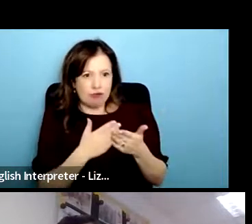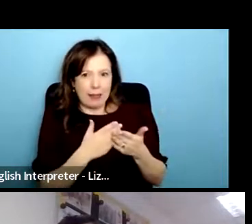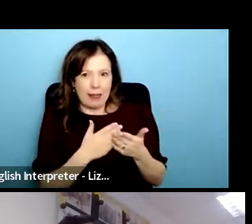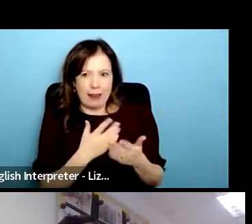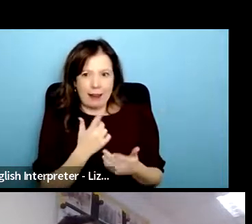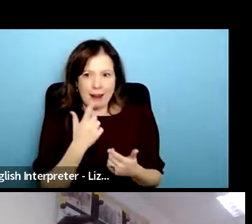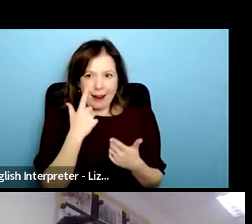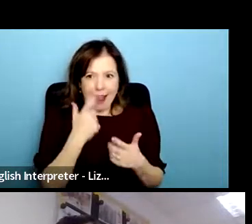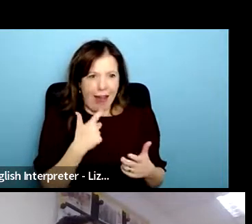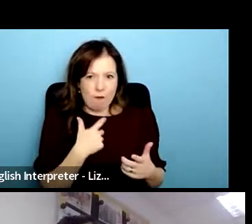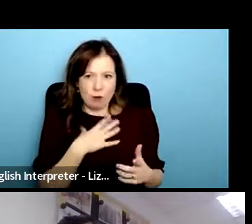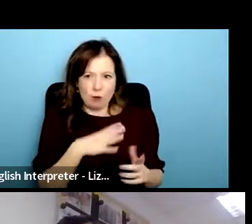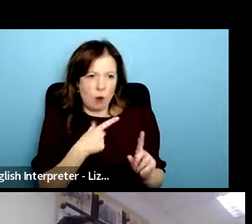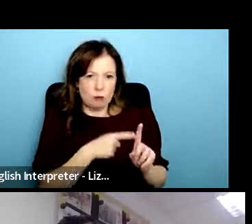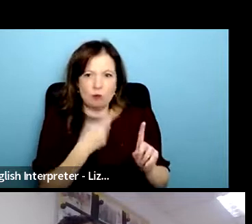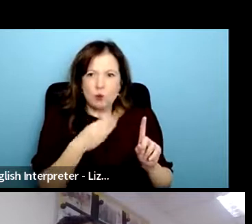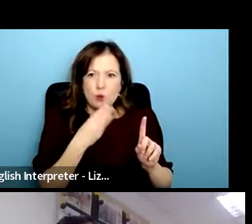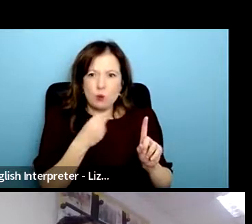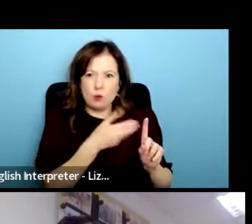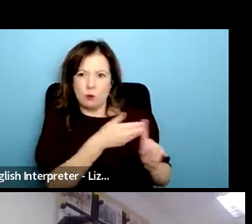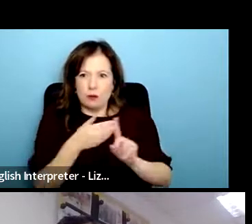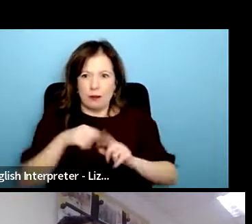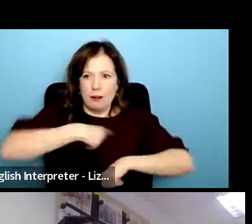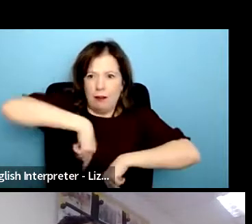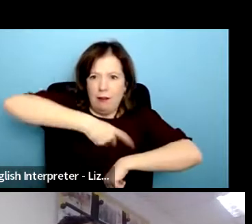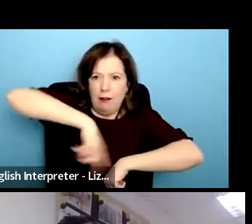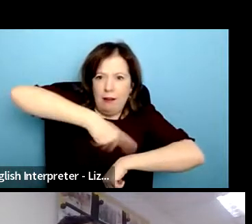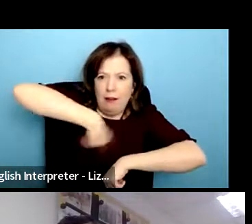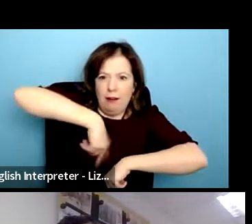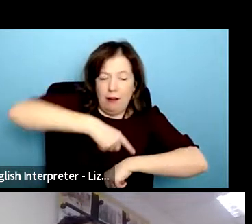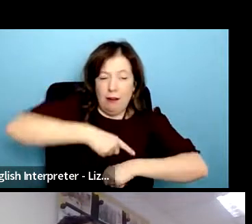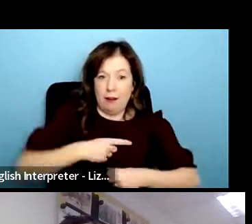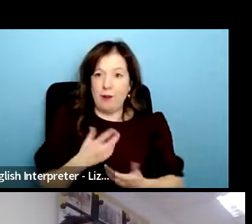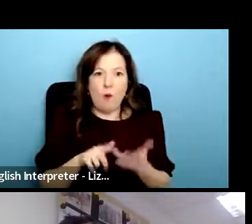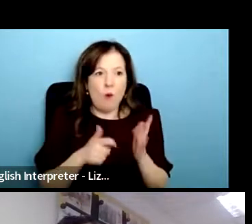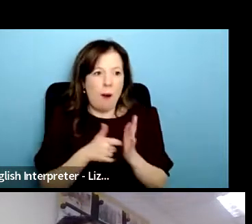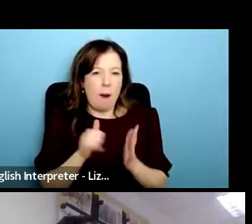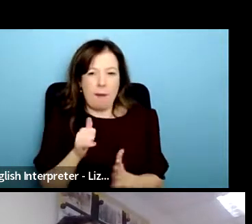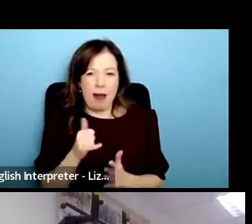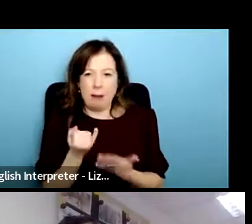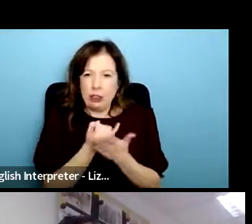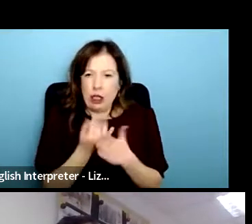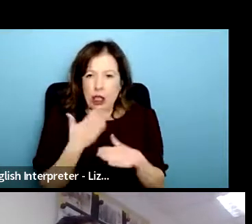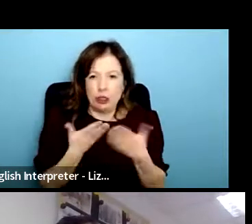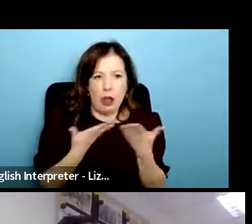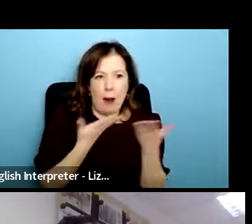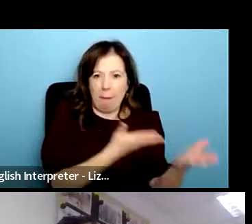getting them to do the sort of the chores that you don't want to do um and also valuing that